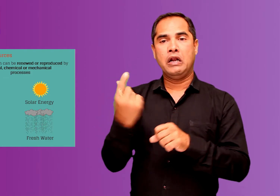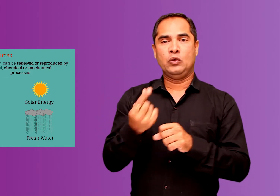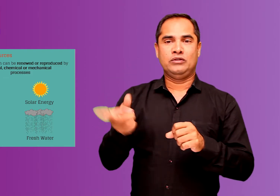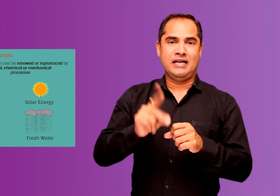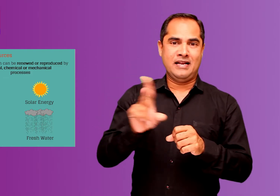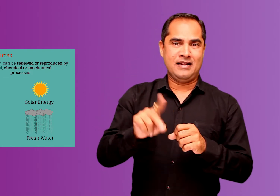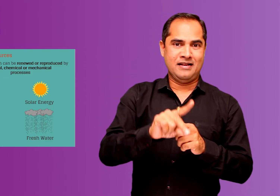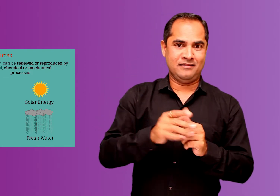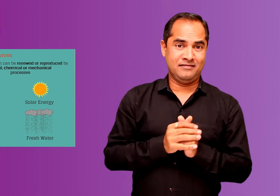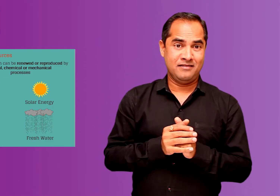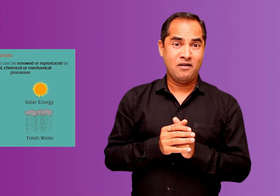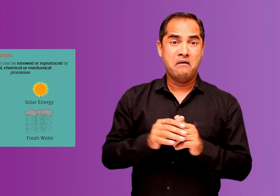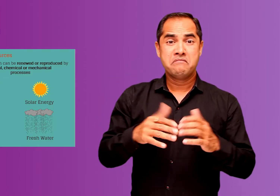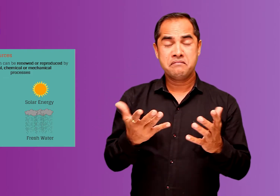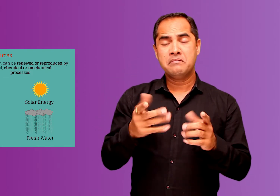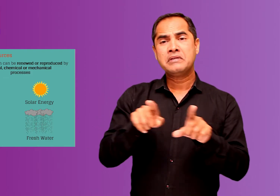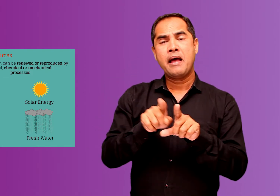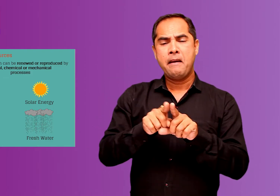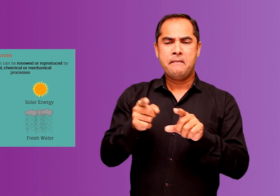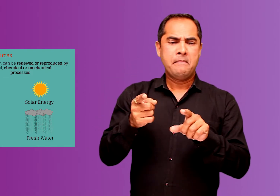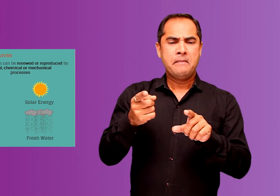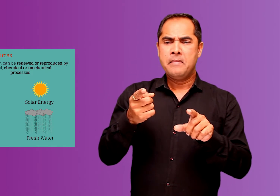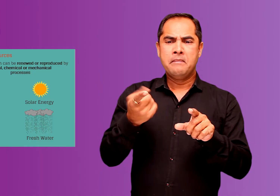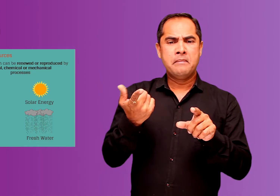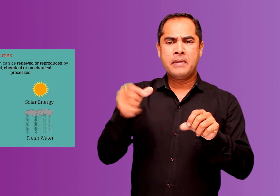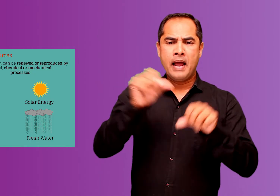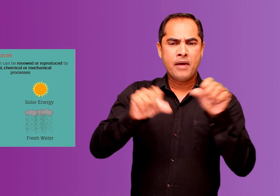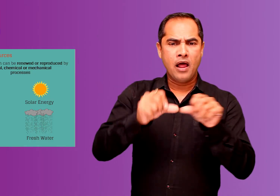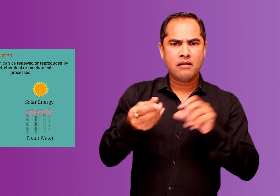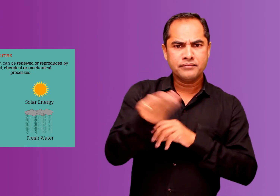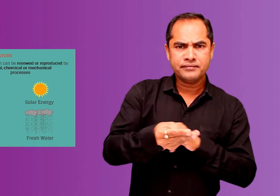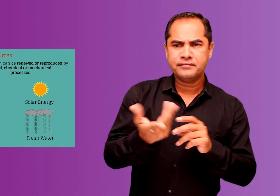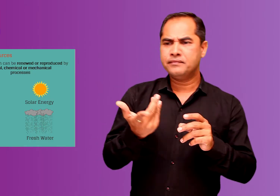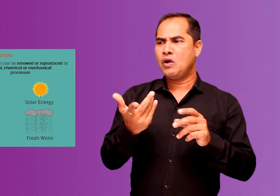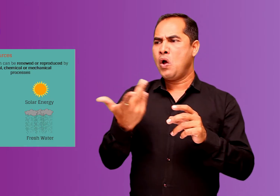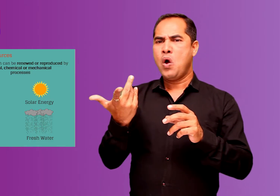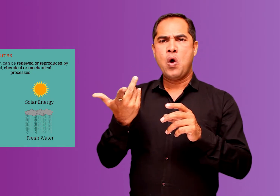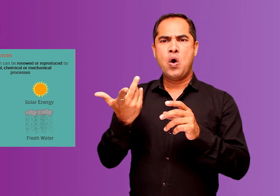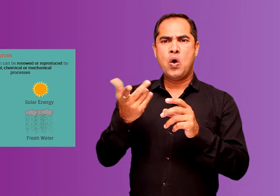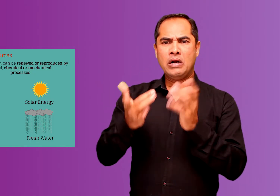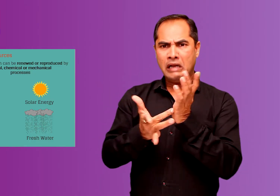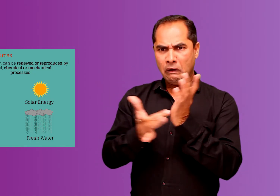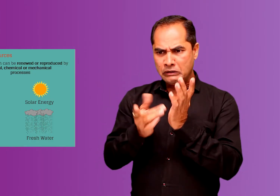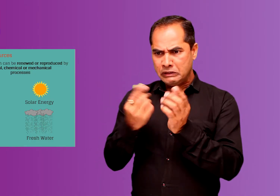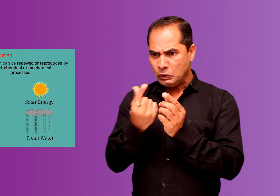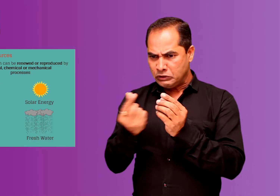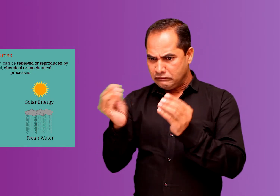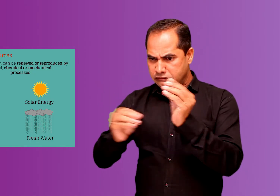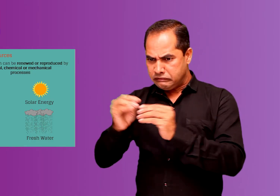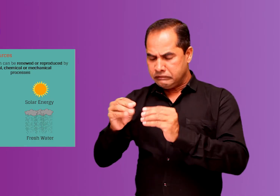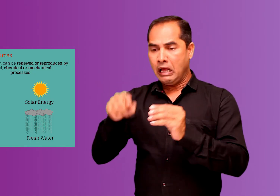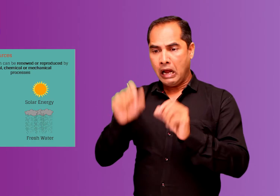mechanical devices and so on. So, the resources which can be renewed and